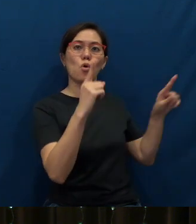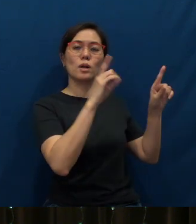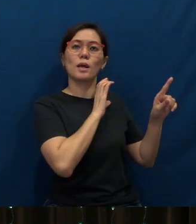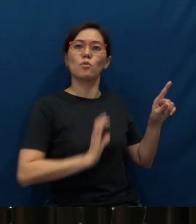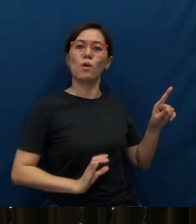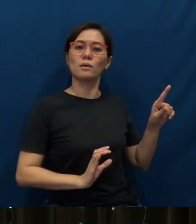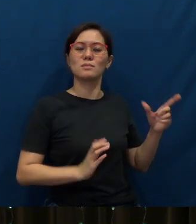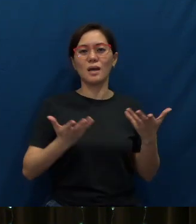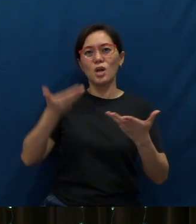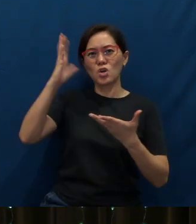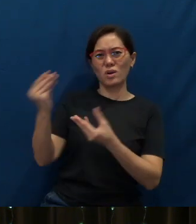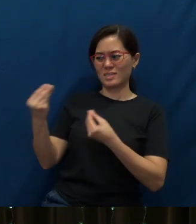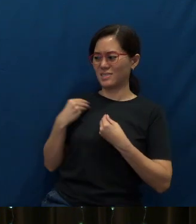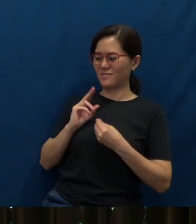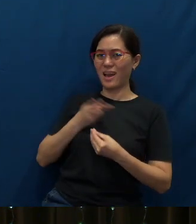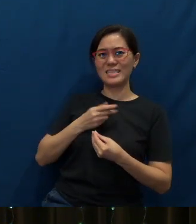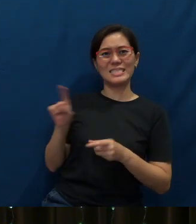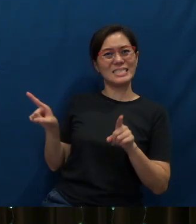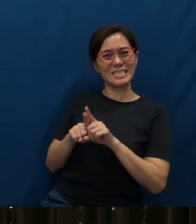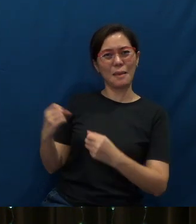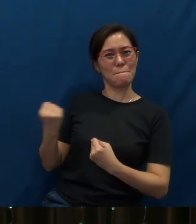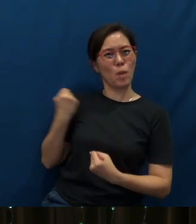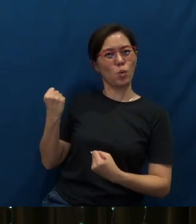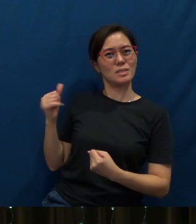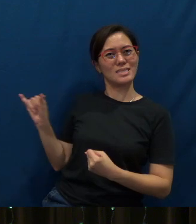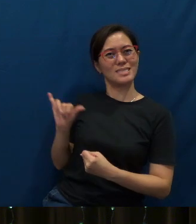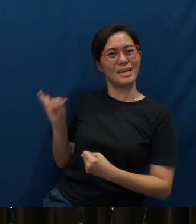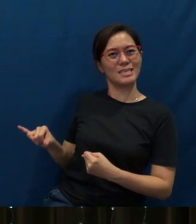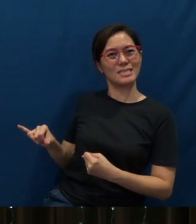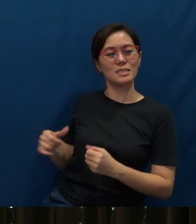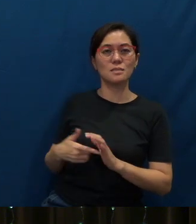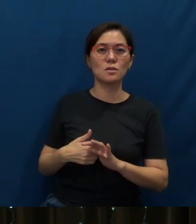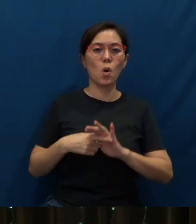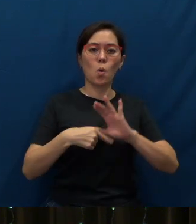May God give us boldness like this to witness for Him.